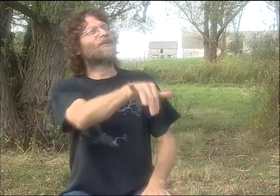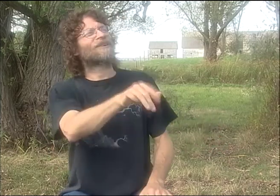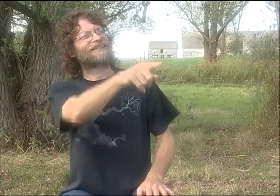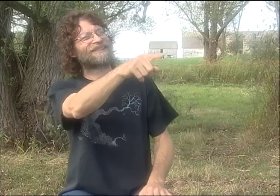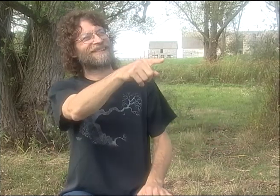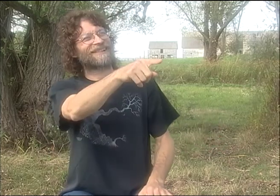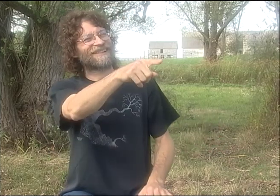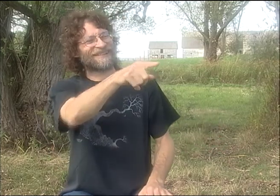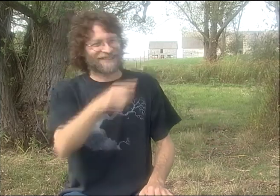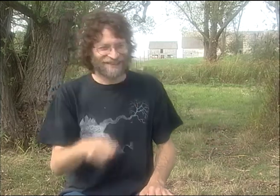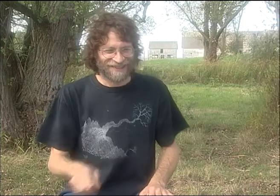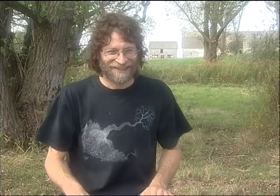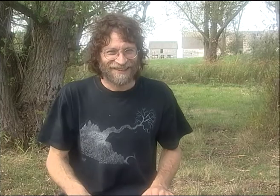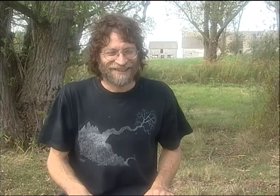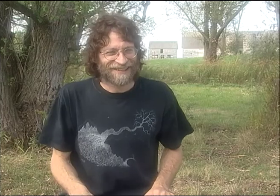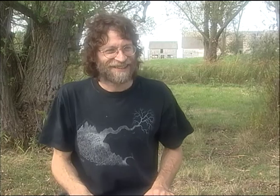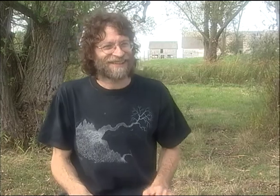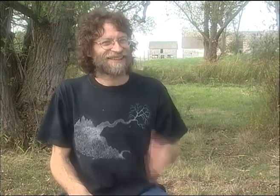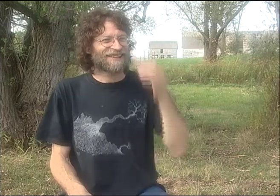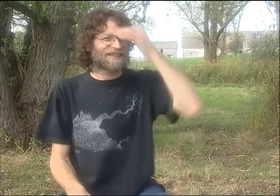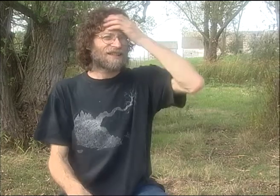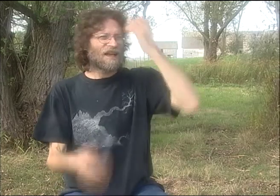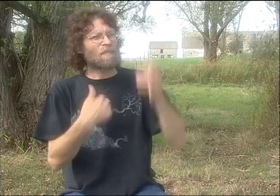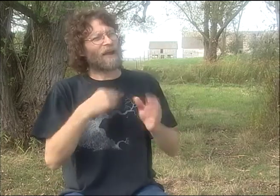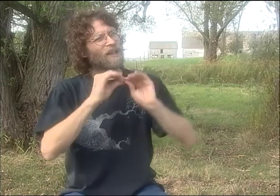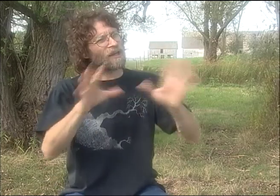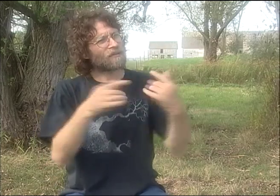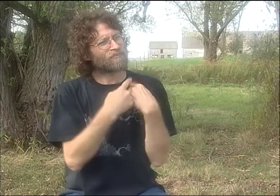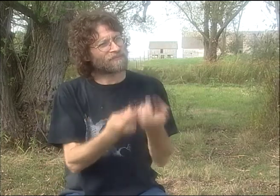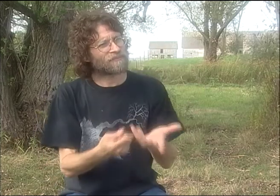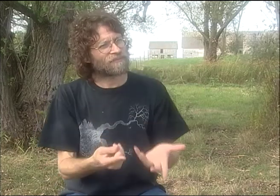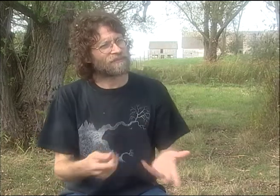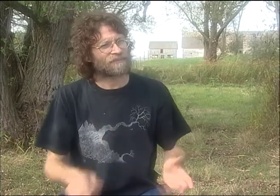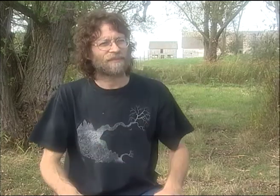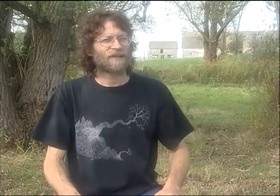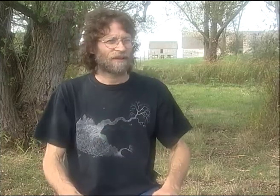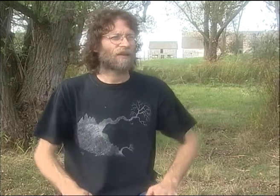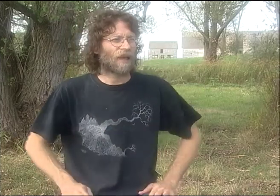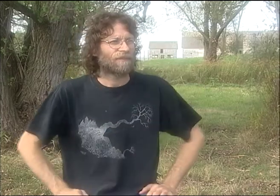OH, THE PERSON WHO ASKED ME THAT QUESTION IS GONE. OH, THERE YOU ARE.